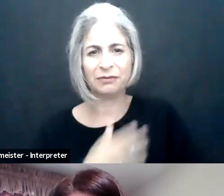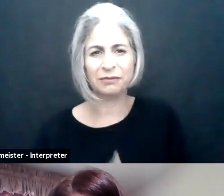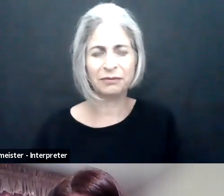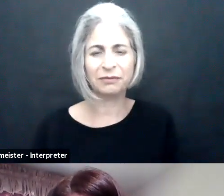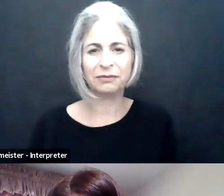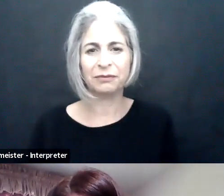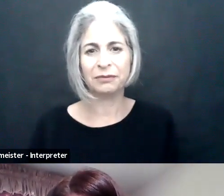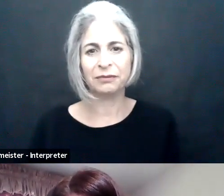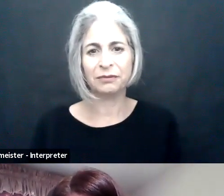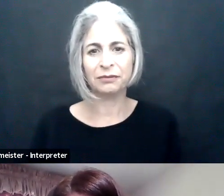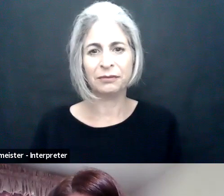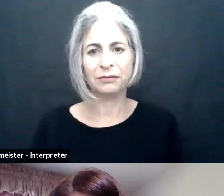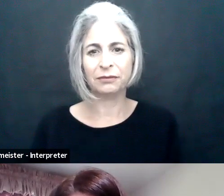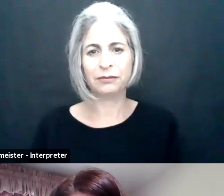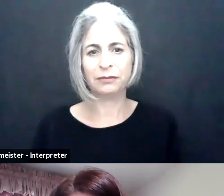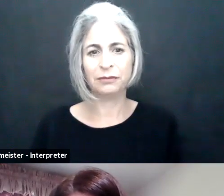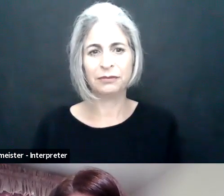is sharing my presentation and not --